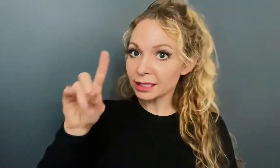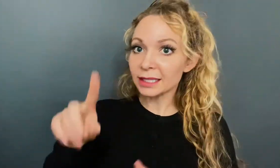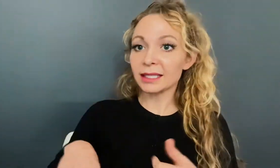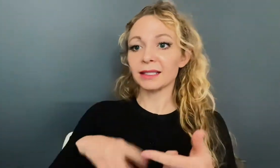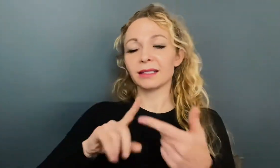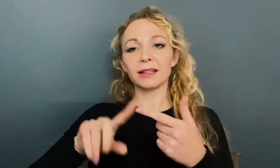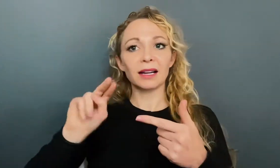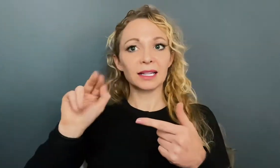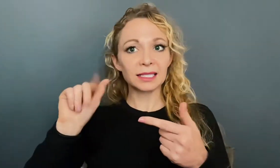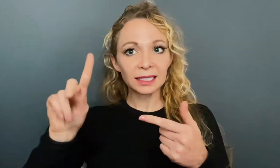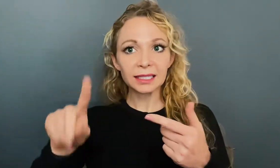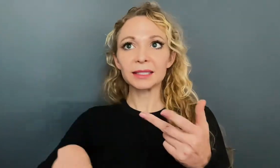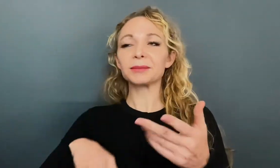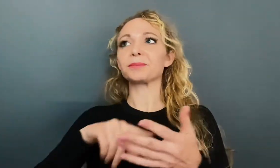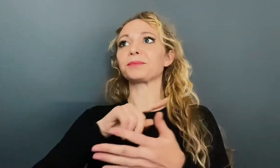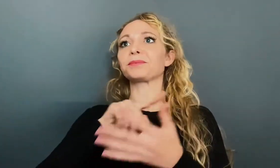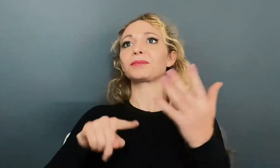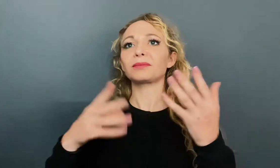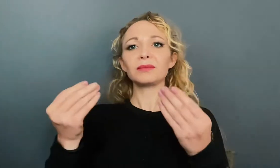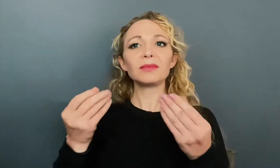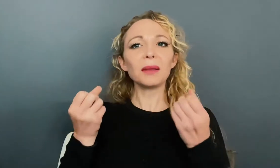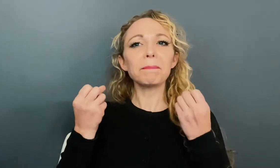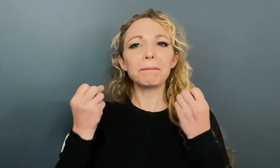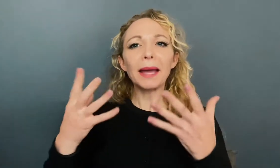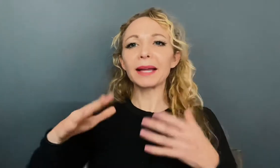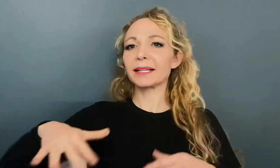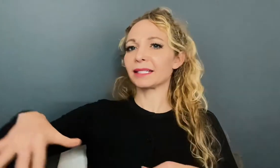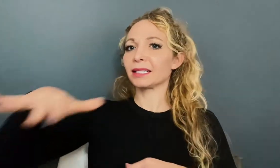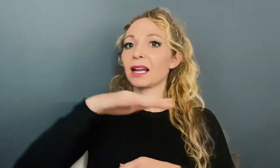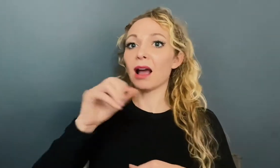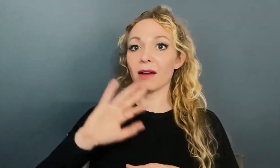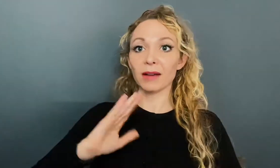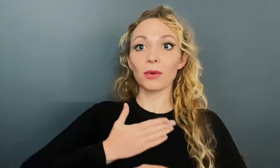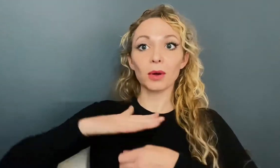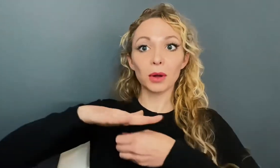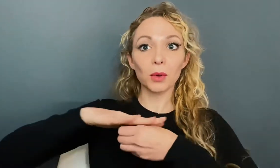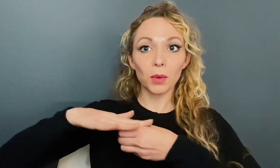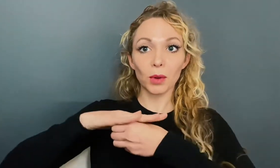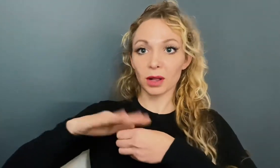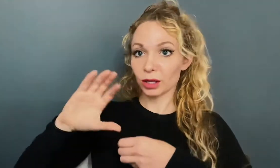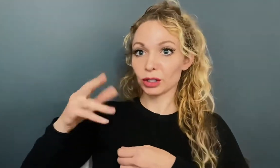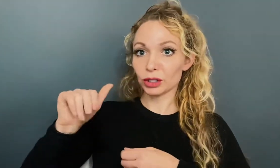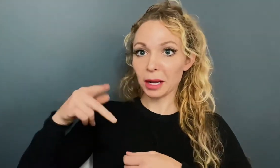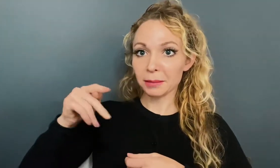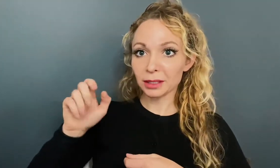NAD, and many of our local chapters